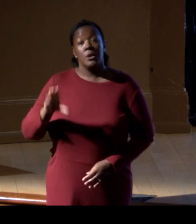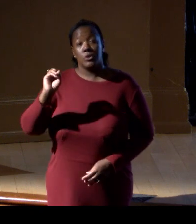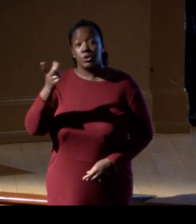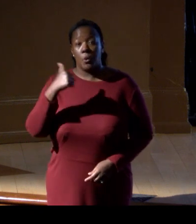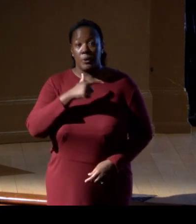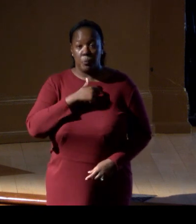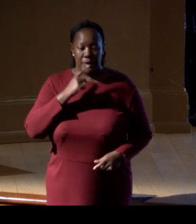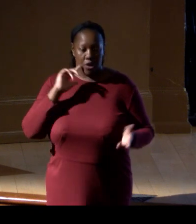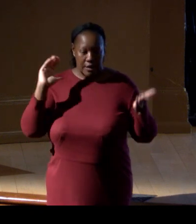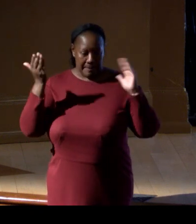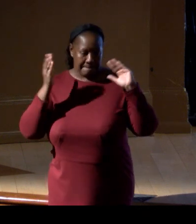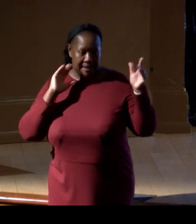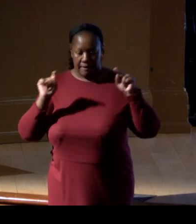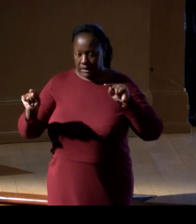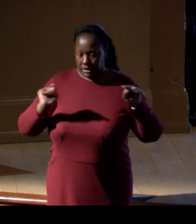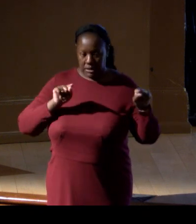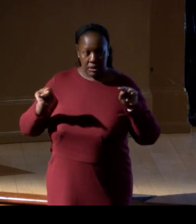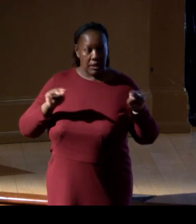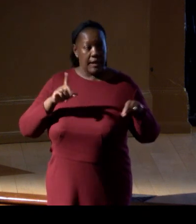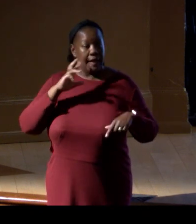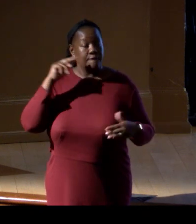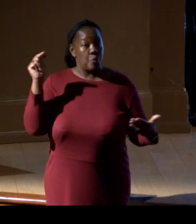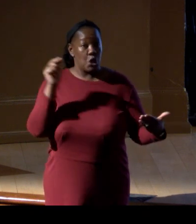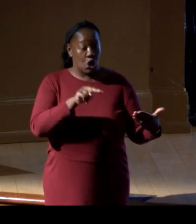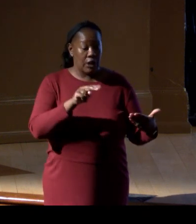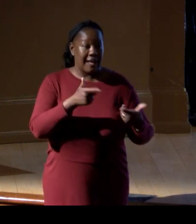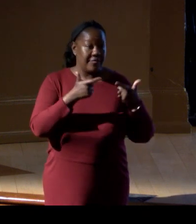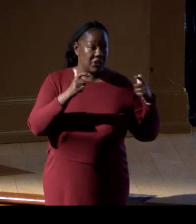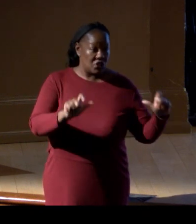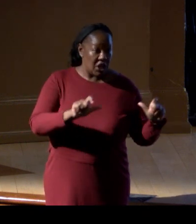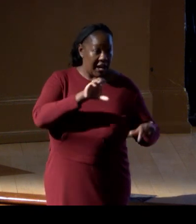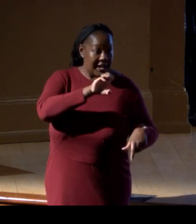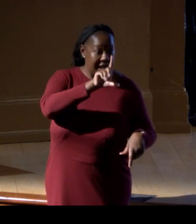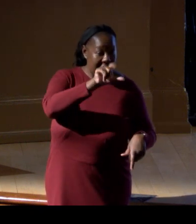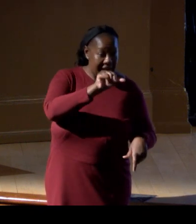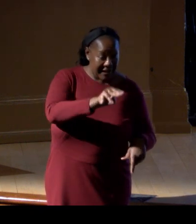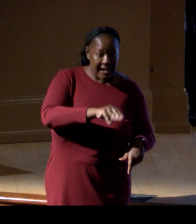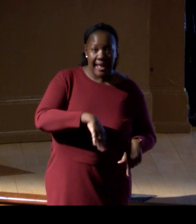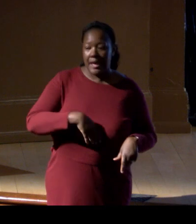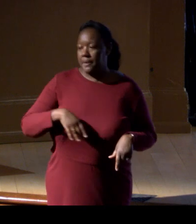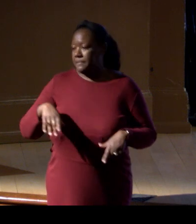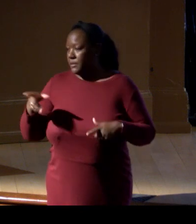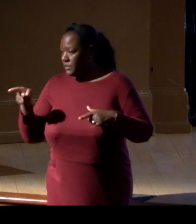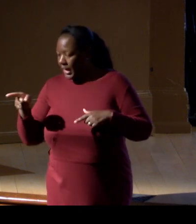if we look for the giant clams plus the microbial ecosystem, then we can tell the entire picture.